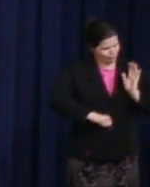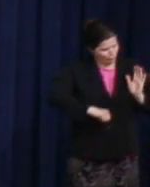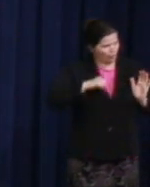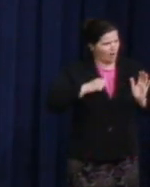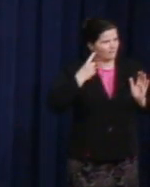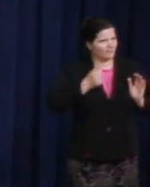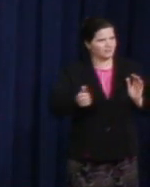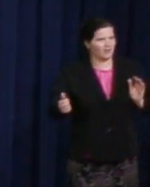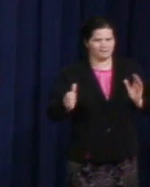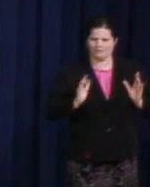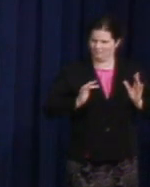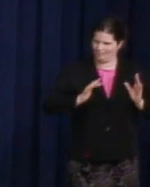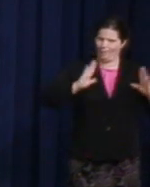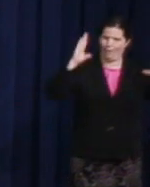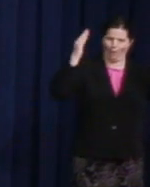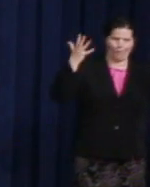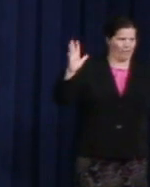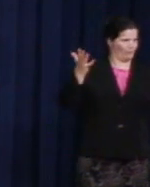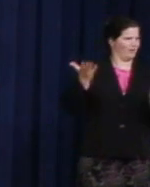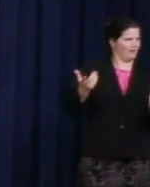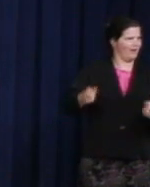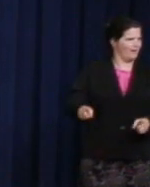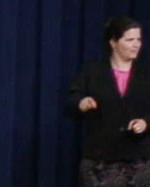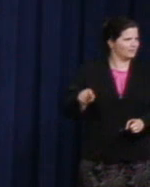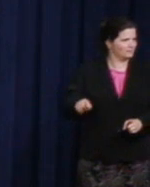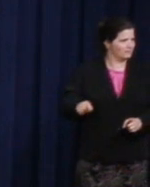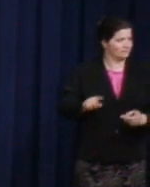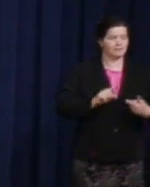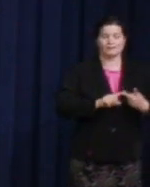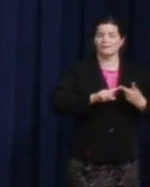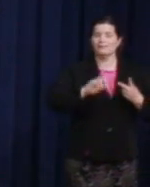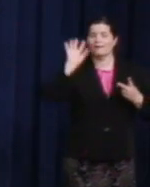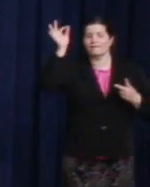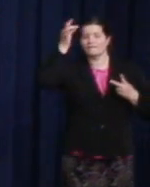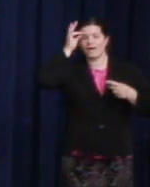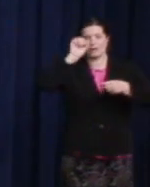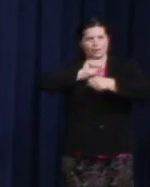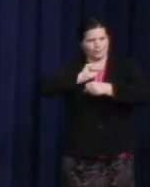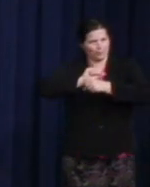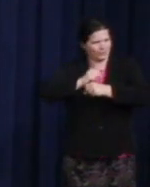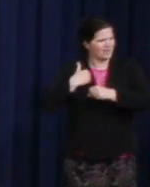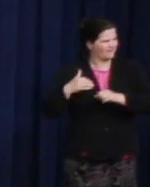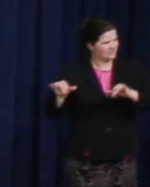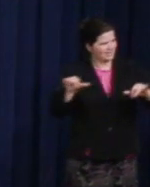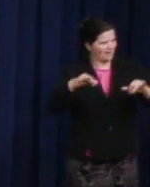who can now enjoy the same Federal benefits as their straight colleagues, hope and change has real meaning.